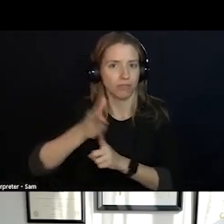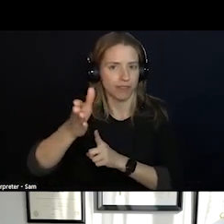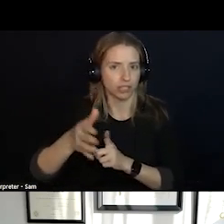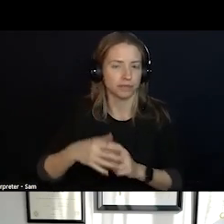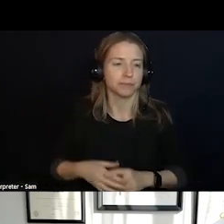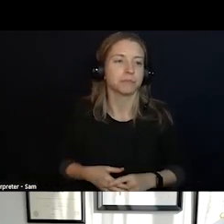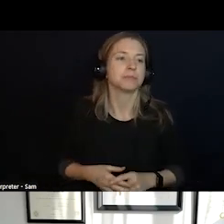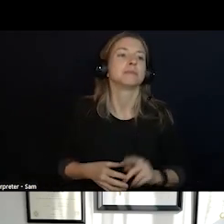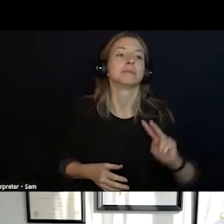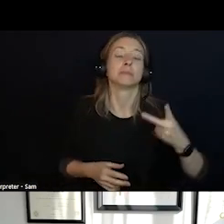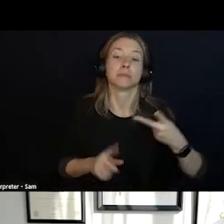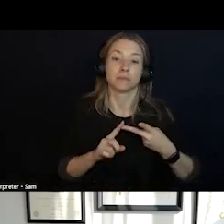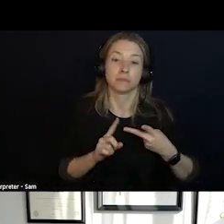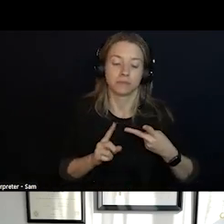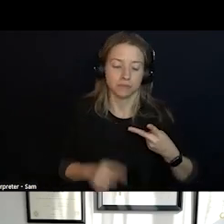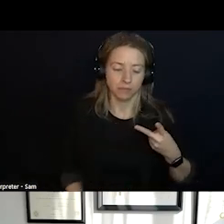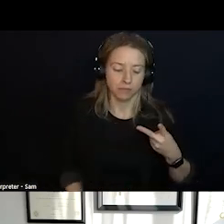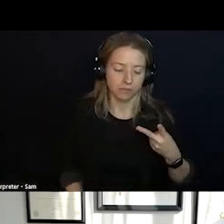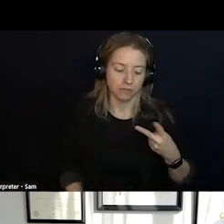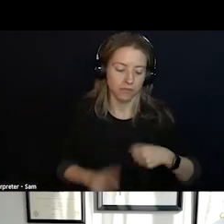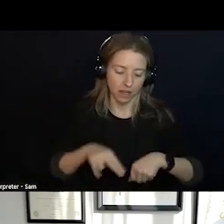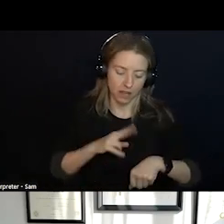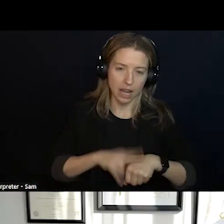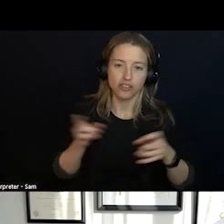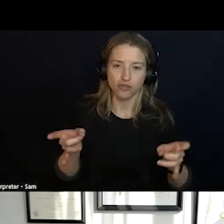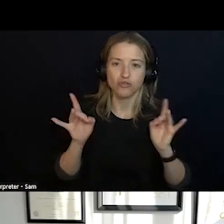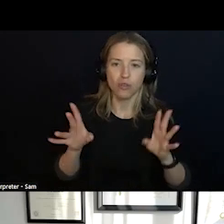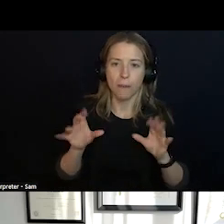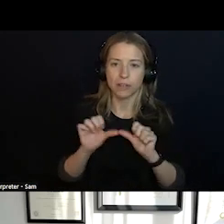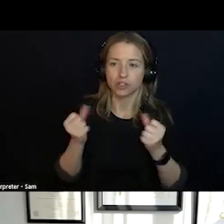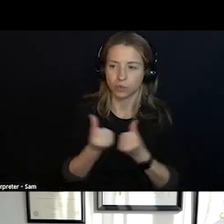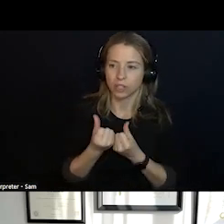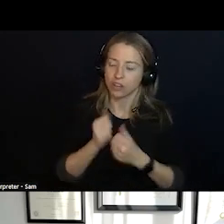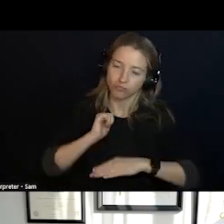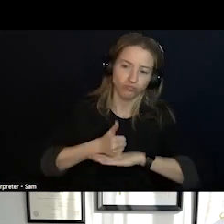THE SECOND ONE IS ESTABLISHMENT OF THE NATIONAL TRAUMA ASSOCIATION. THIS WAS ENVISIONED AS